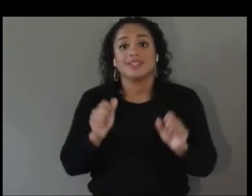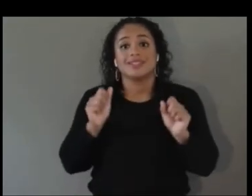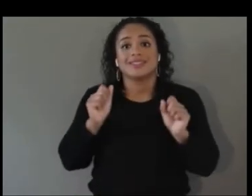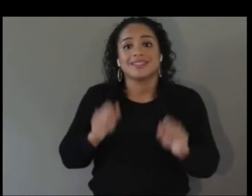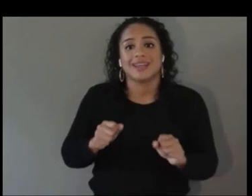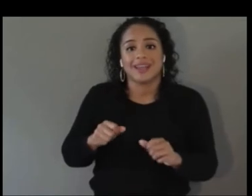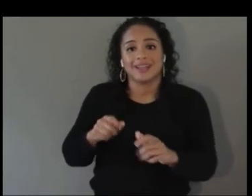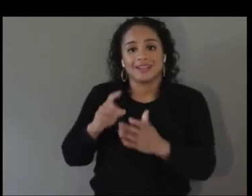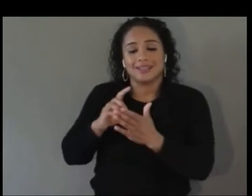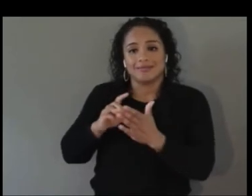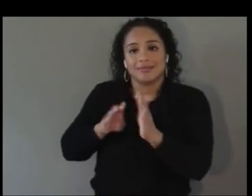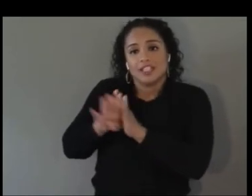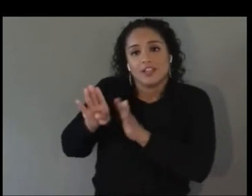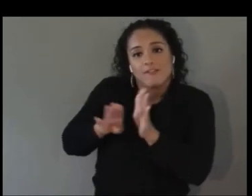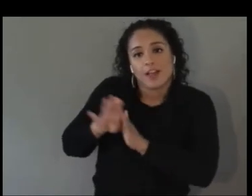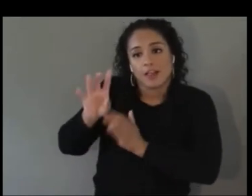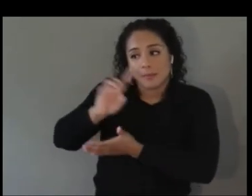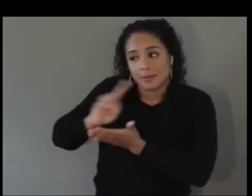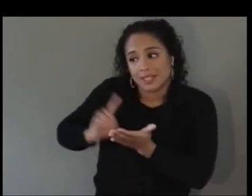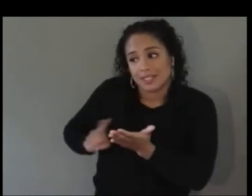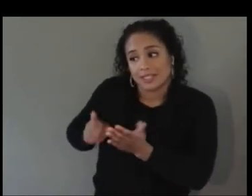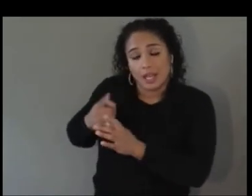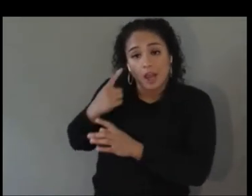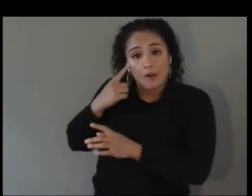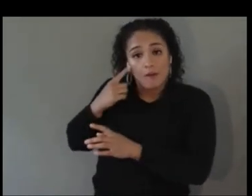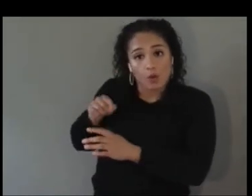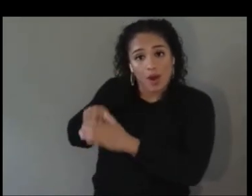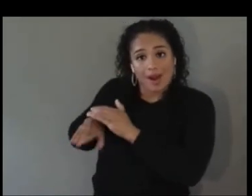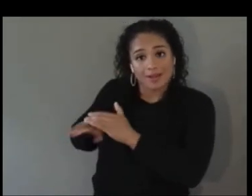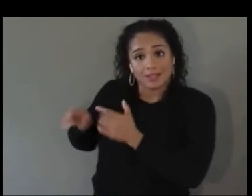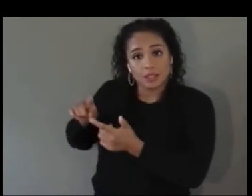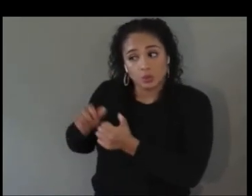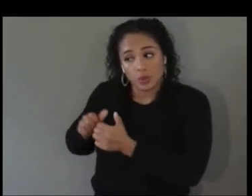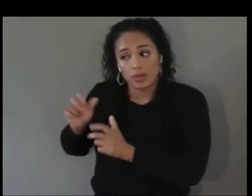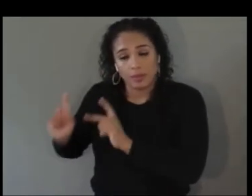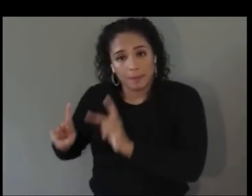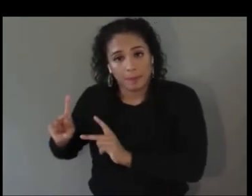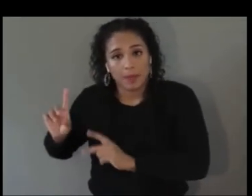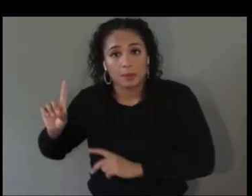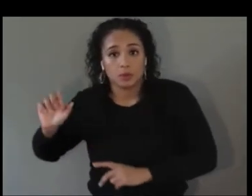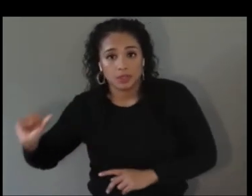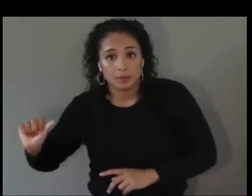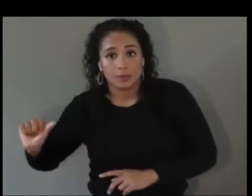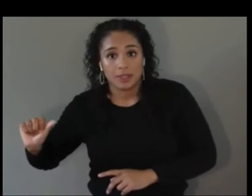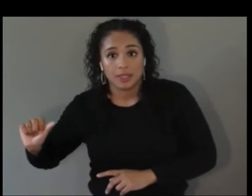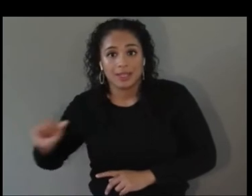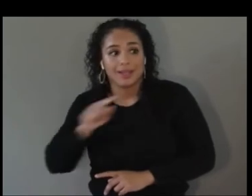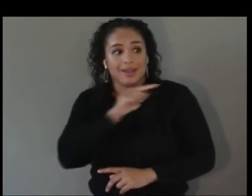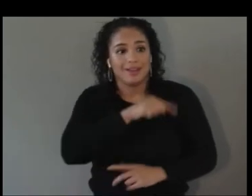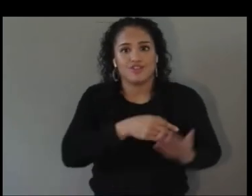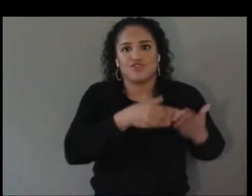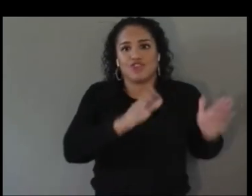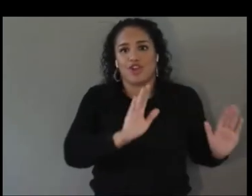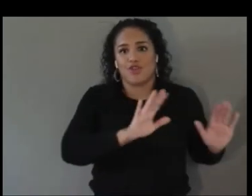about taking a universal design approach and the moment is now to see that sort of curve switch